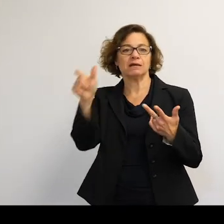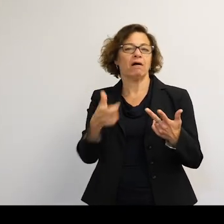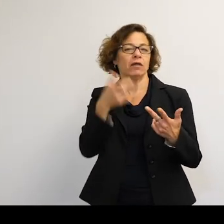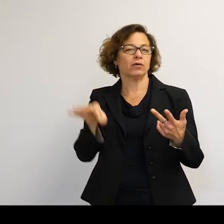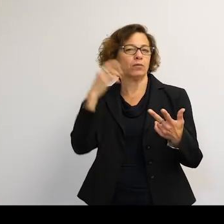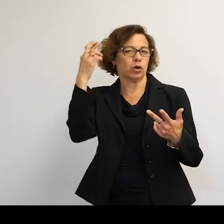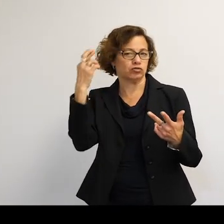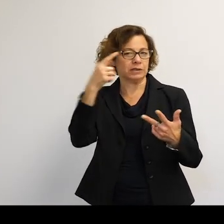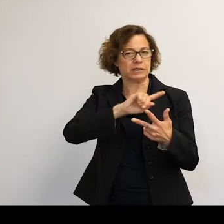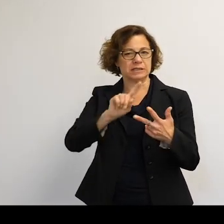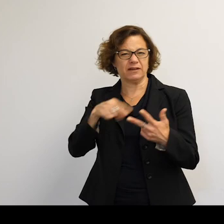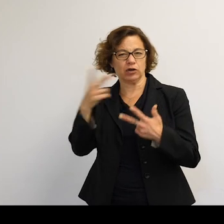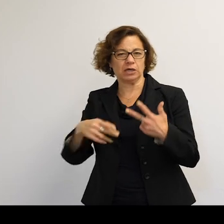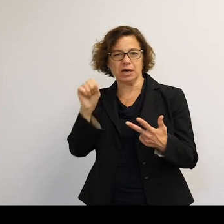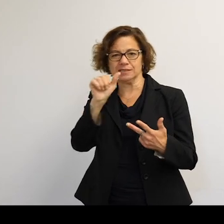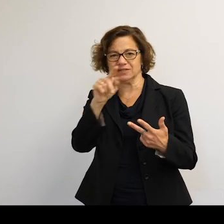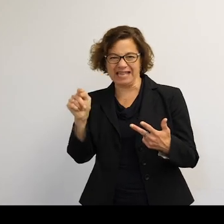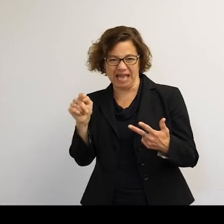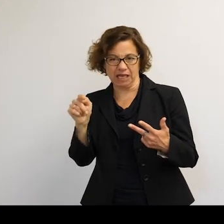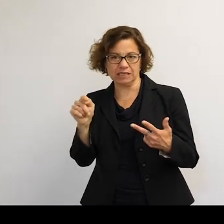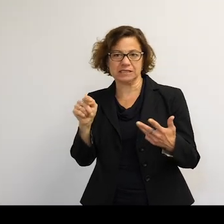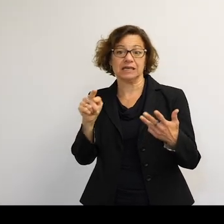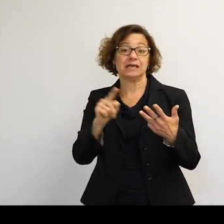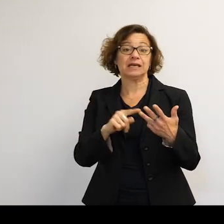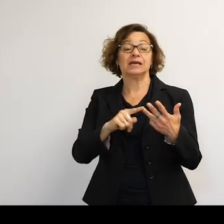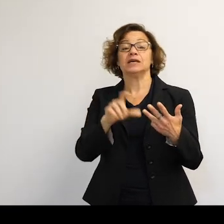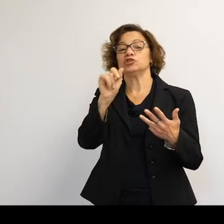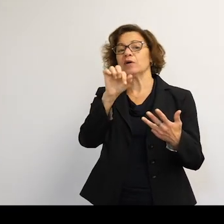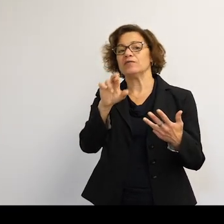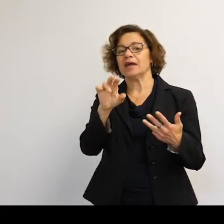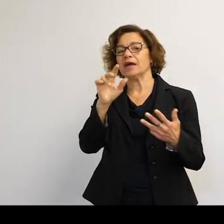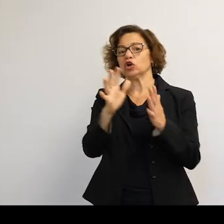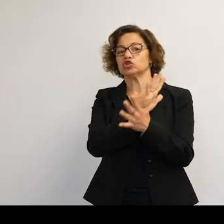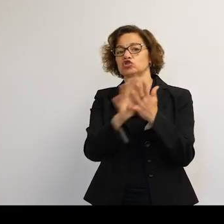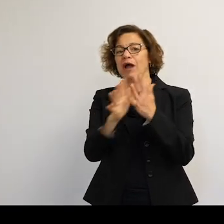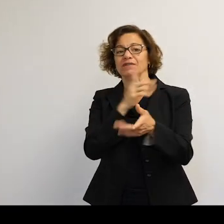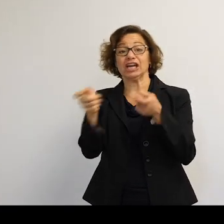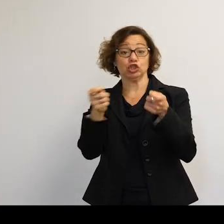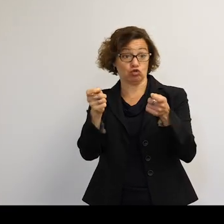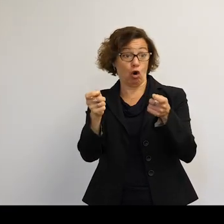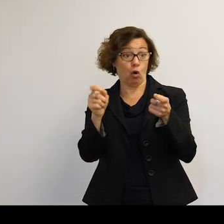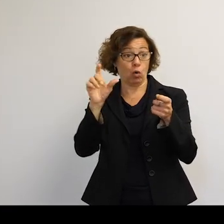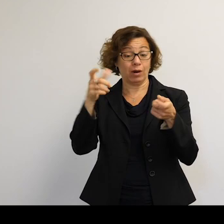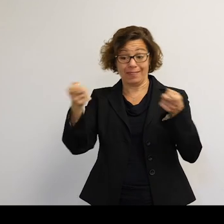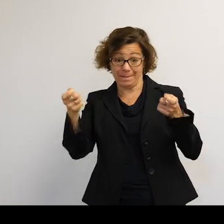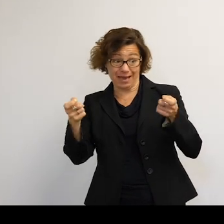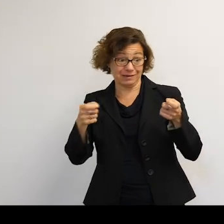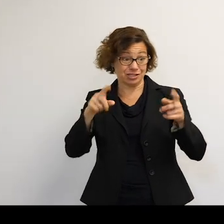And I'm just wondering if you have something similar in air traffic control that manages all of those different satellites,